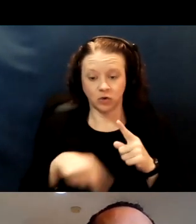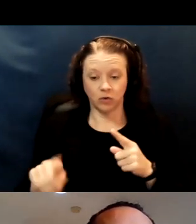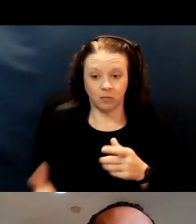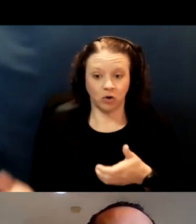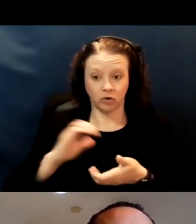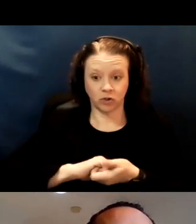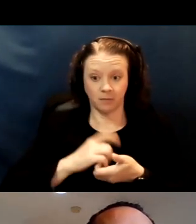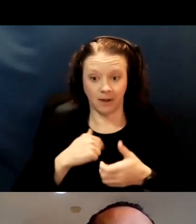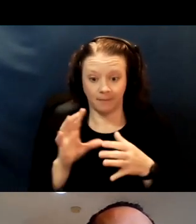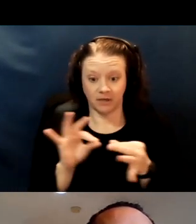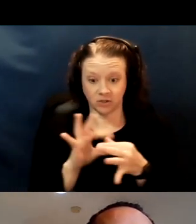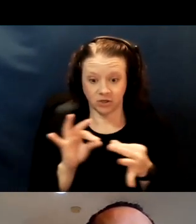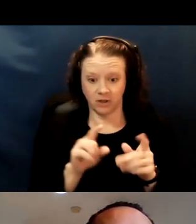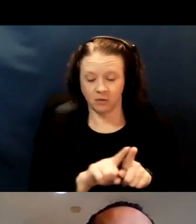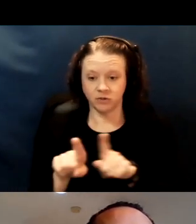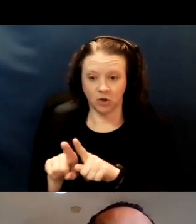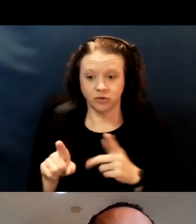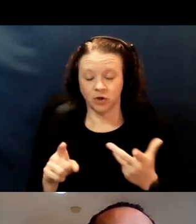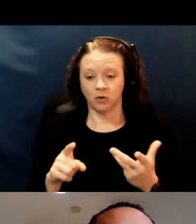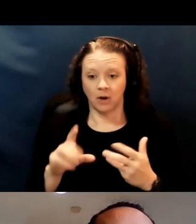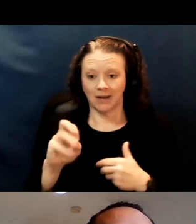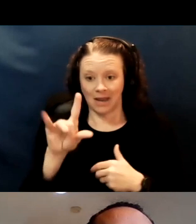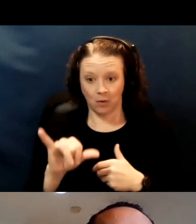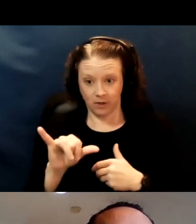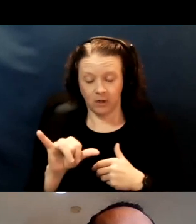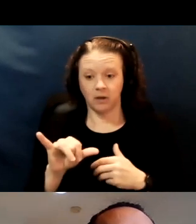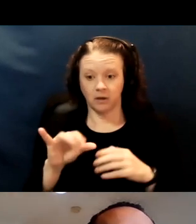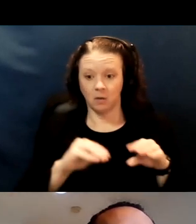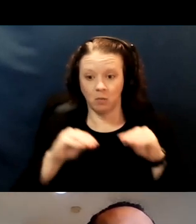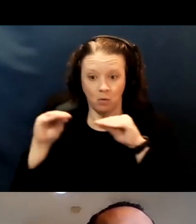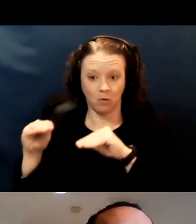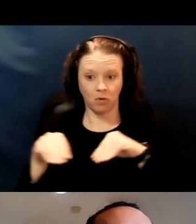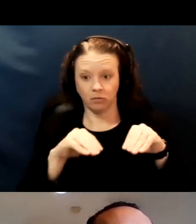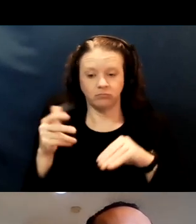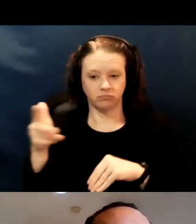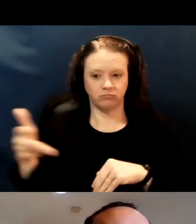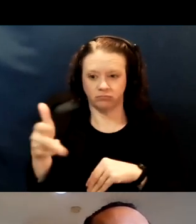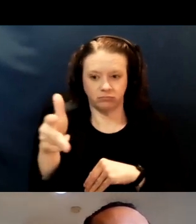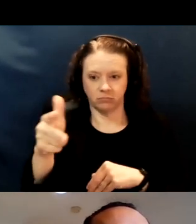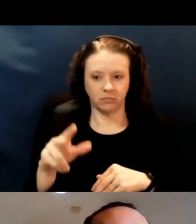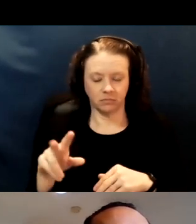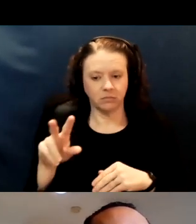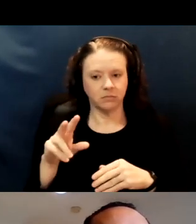there was also a county mobile vaccination team that would go in. This figure here is a little out of date.